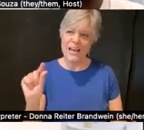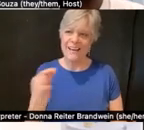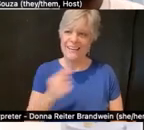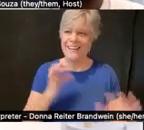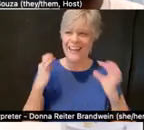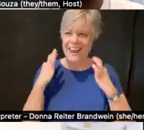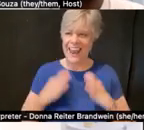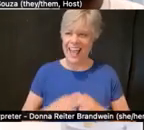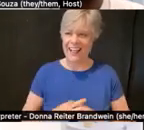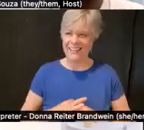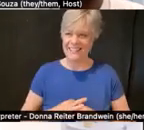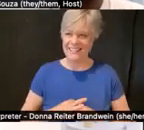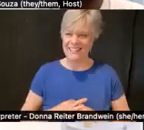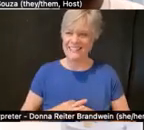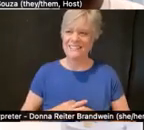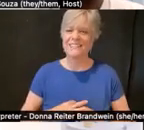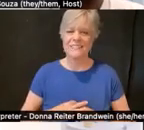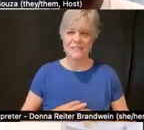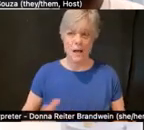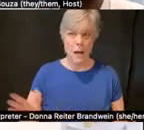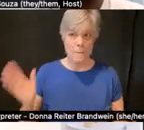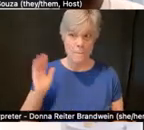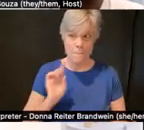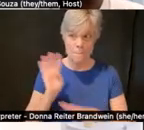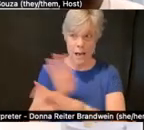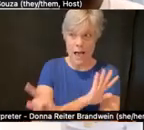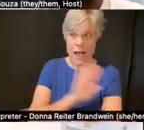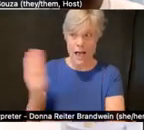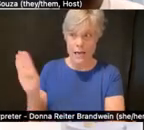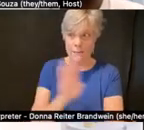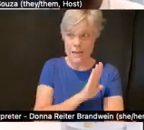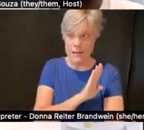Behind me is a wall with several images.